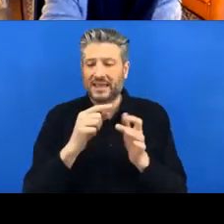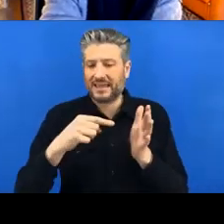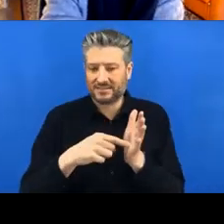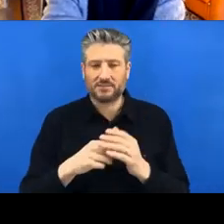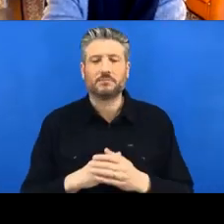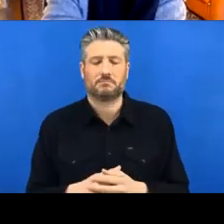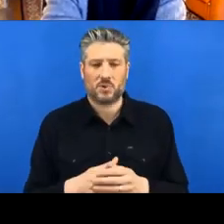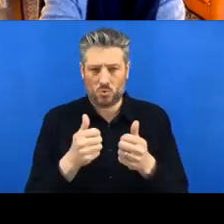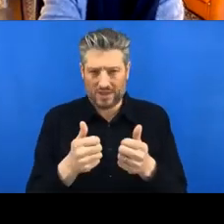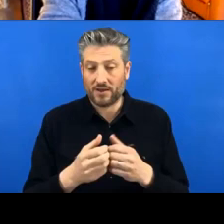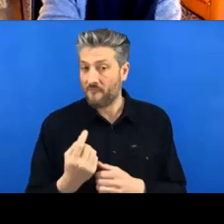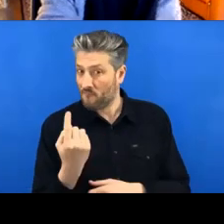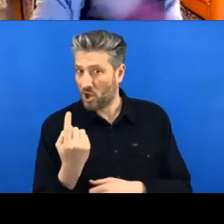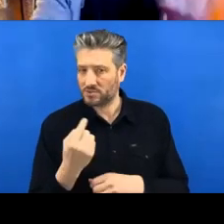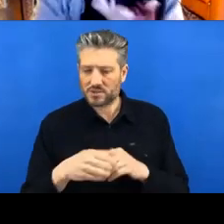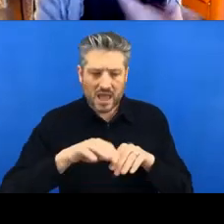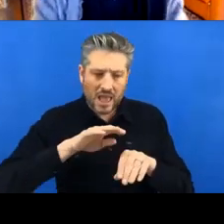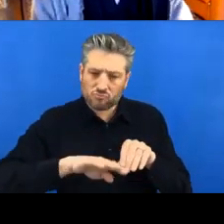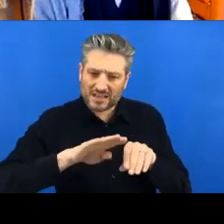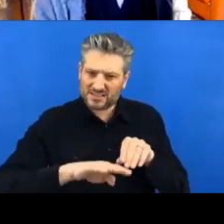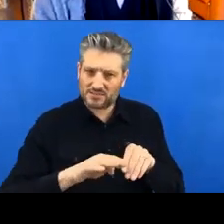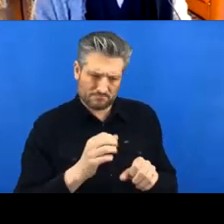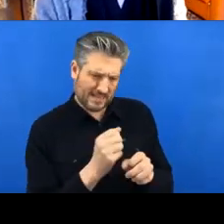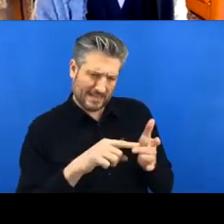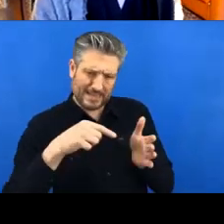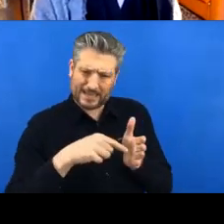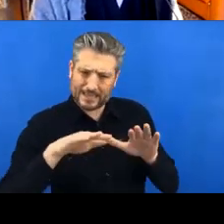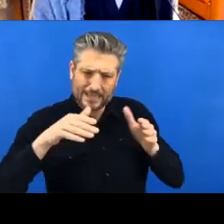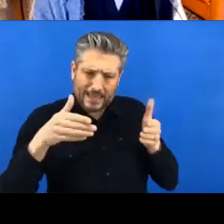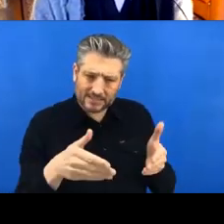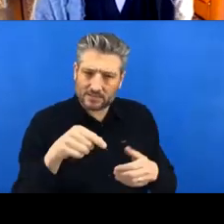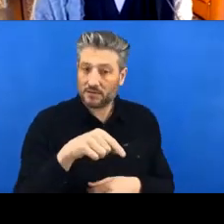outside of R, because the principles of version control apply more widely.